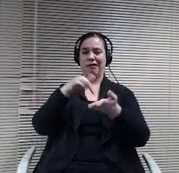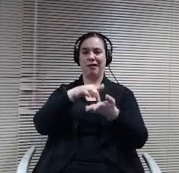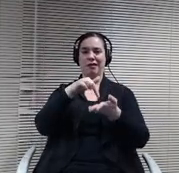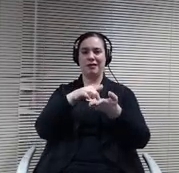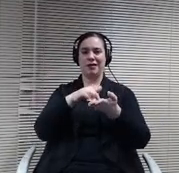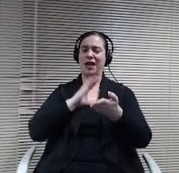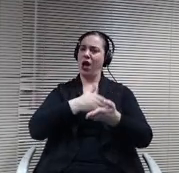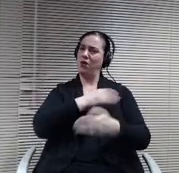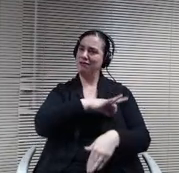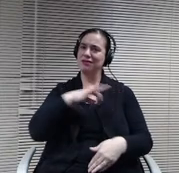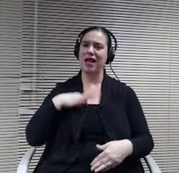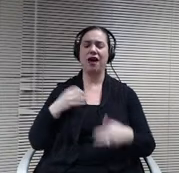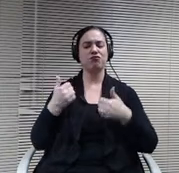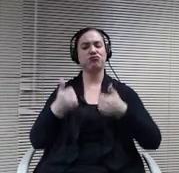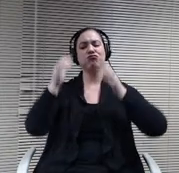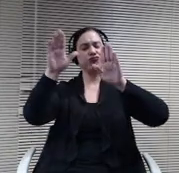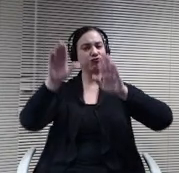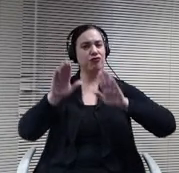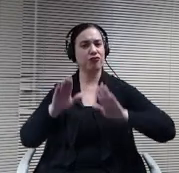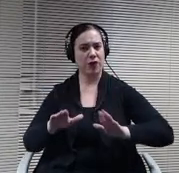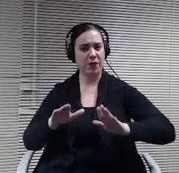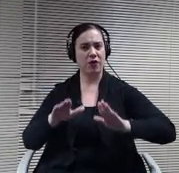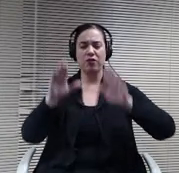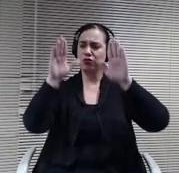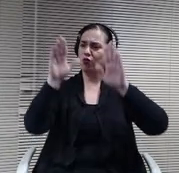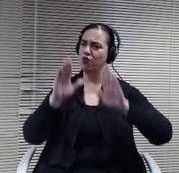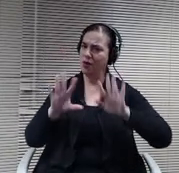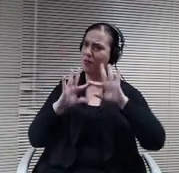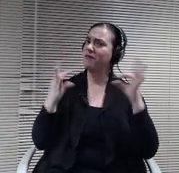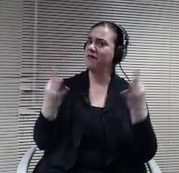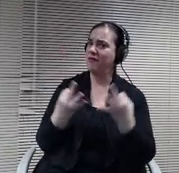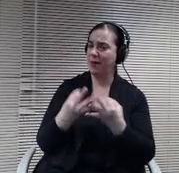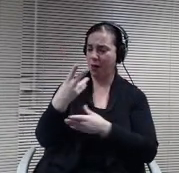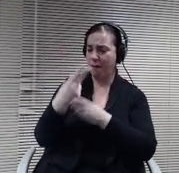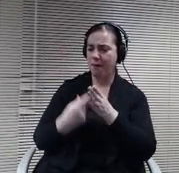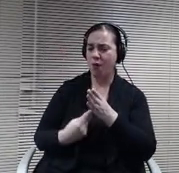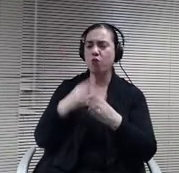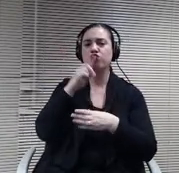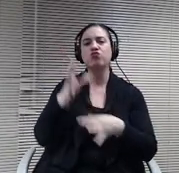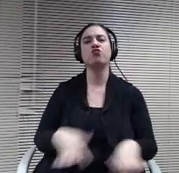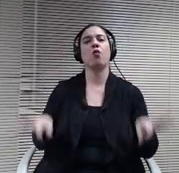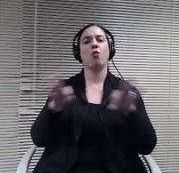incredible families. And I think both are so important to the success of our students in our staff.